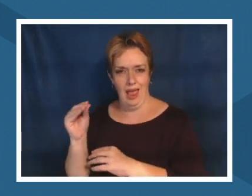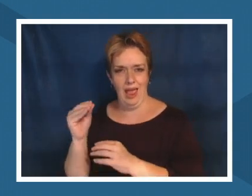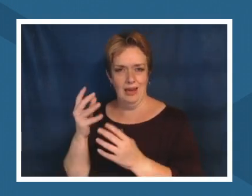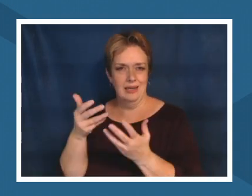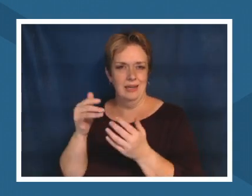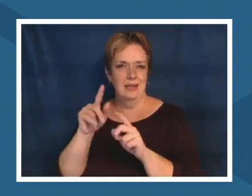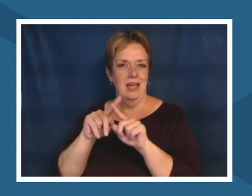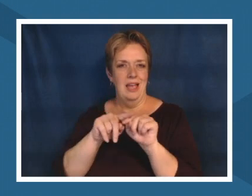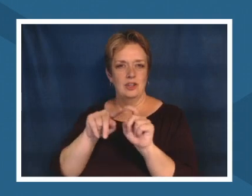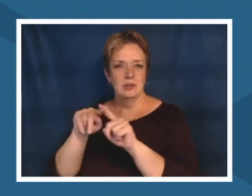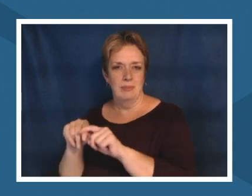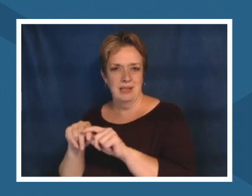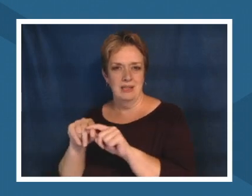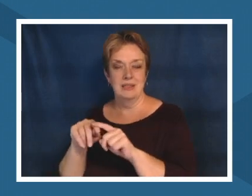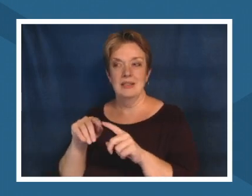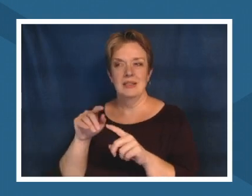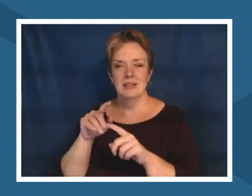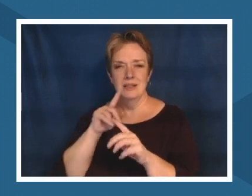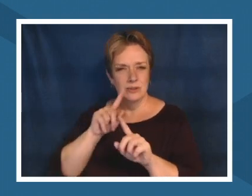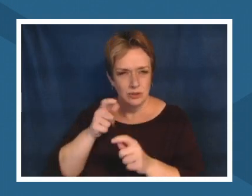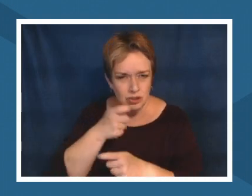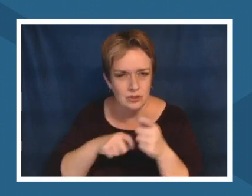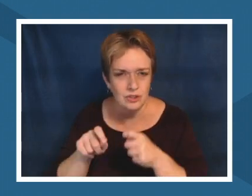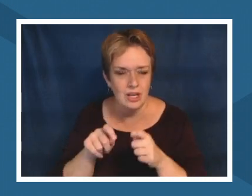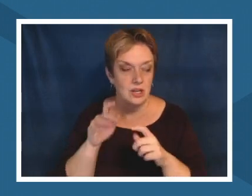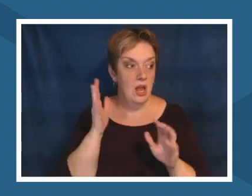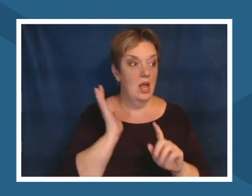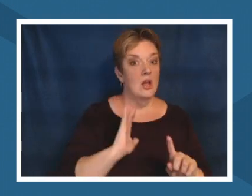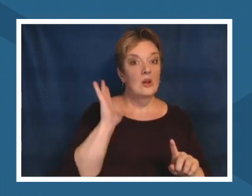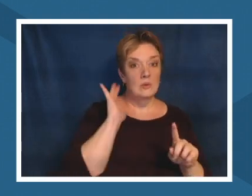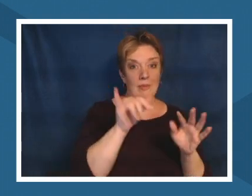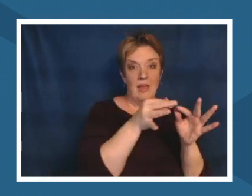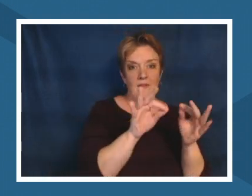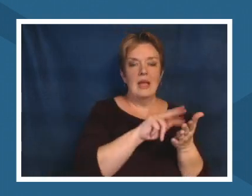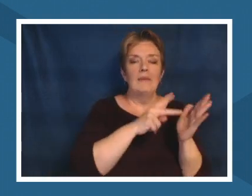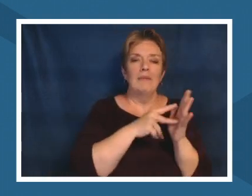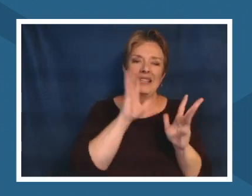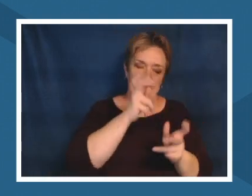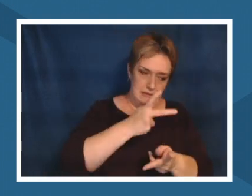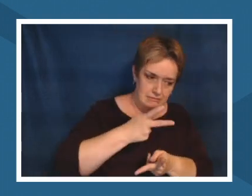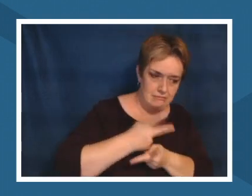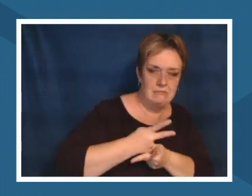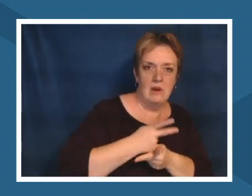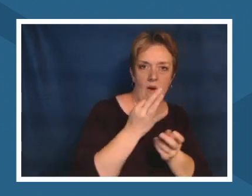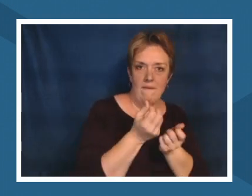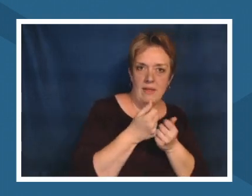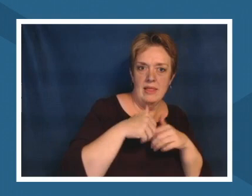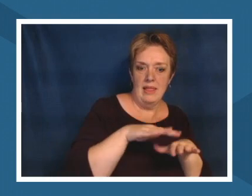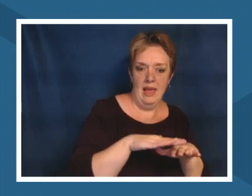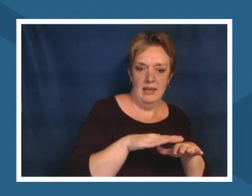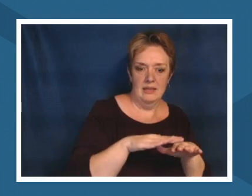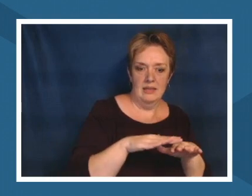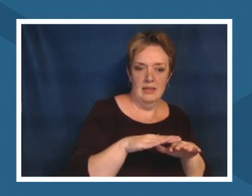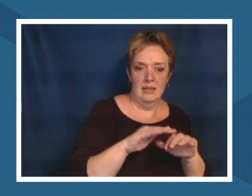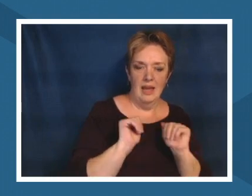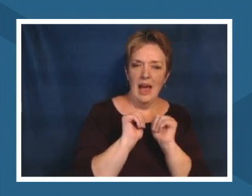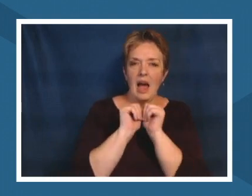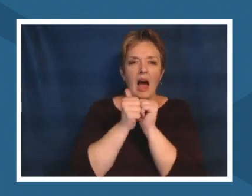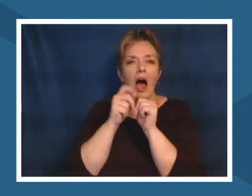land but the the subtext of how do you take care of land knowing that there is